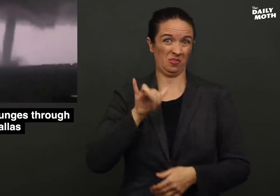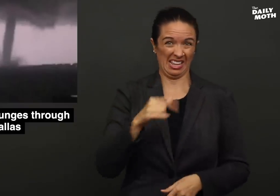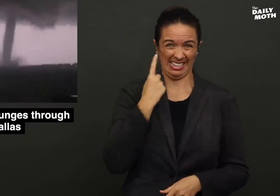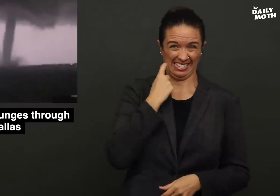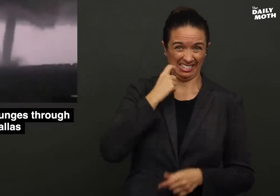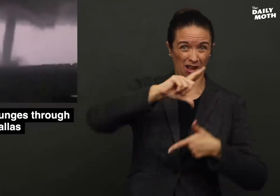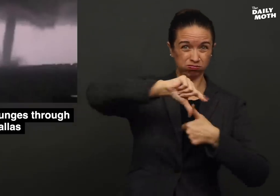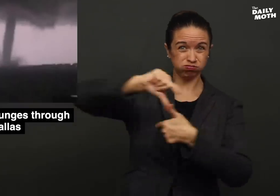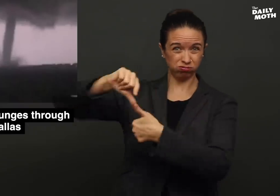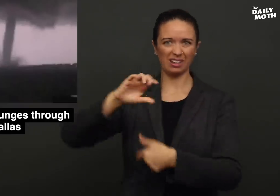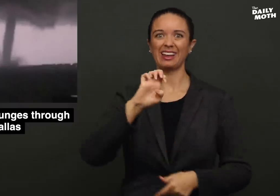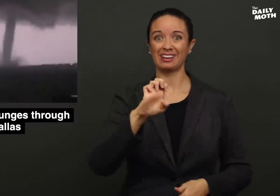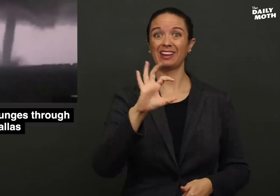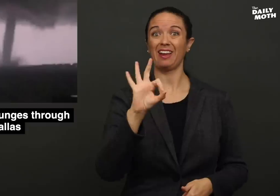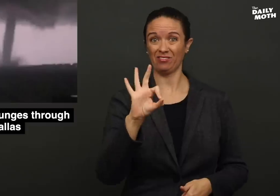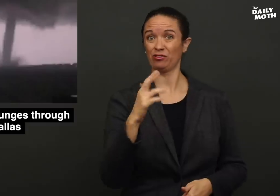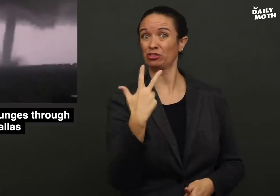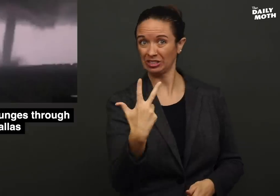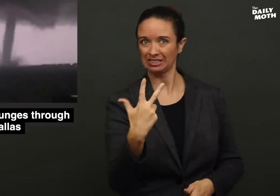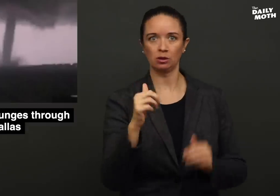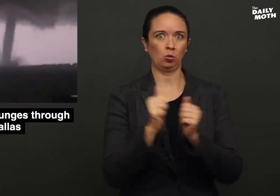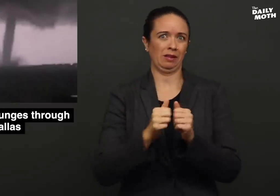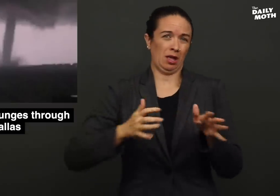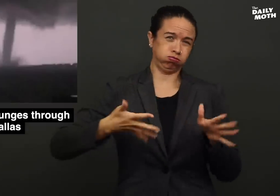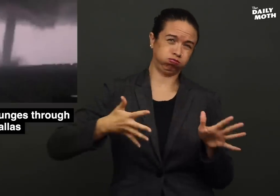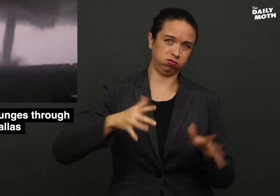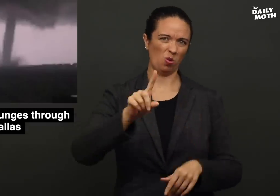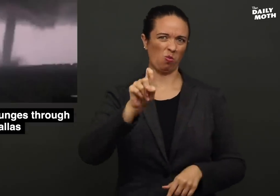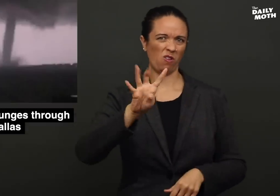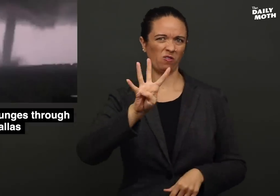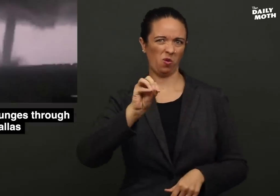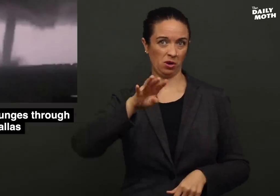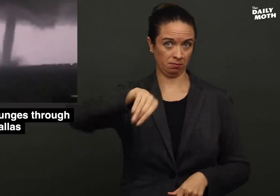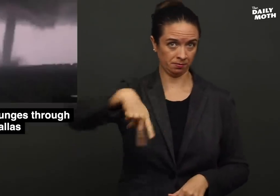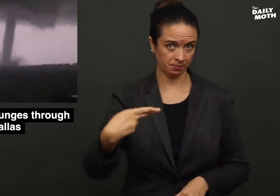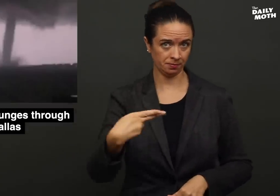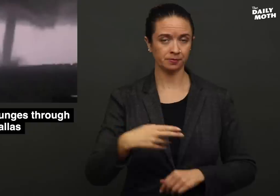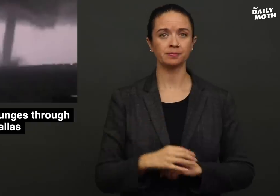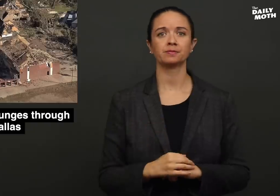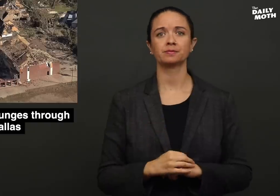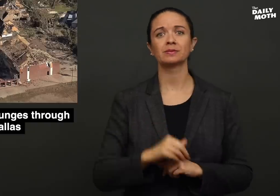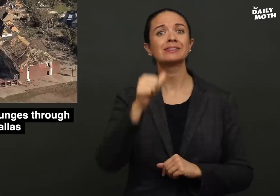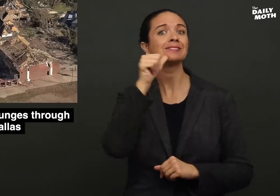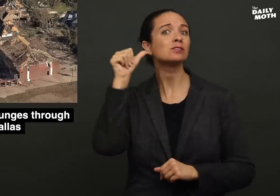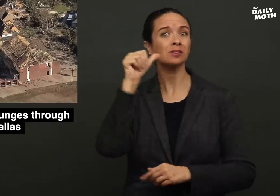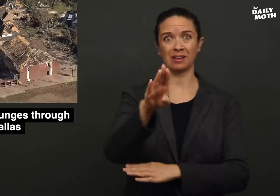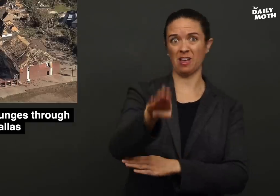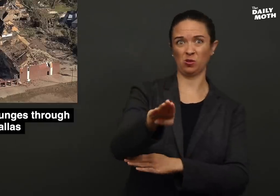So, this recent one was EF-3 with winds of 140 mph. Yesterday afternoon,